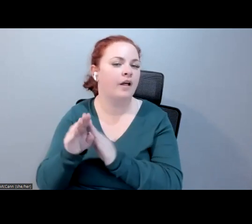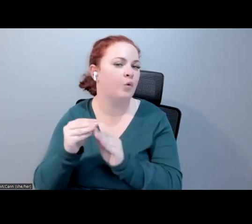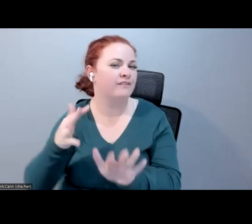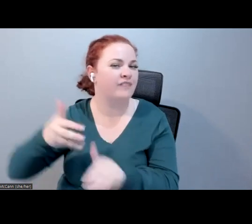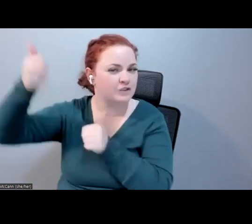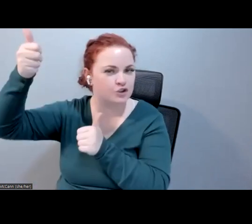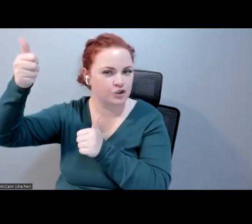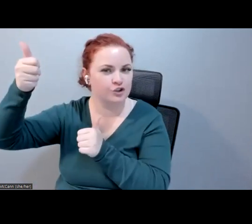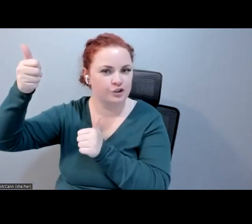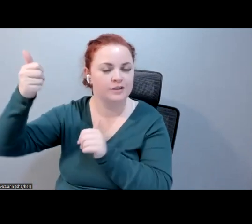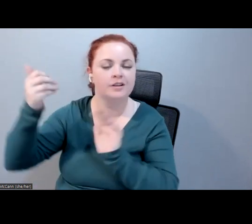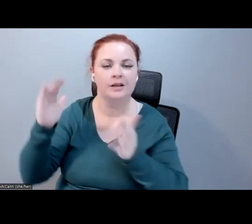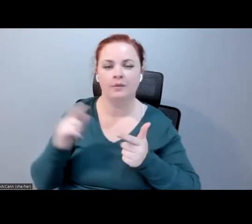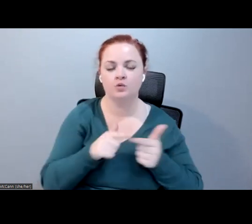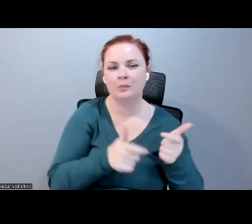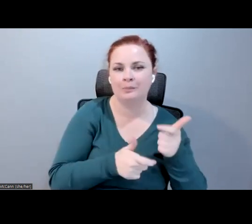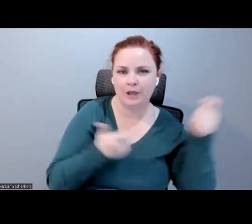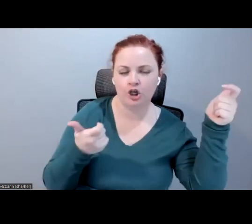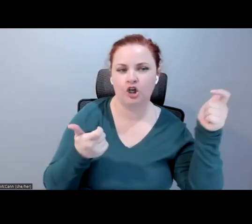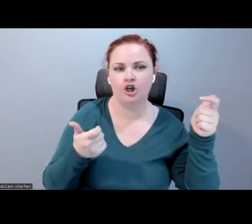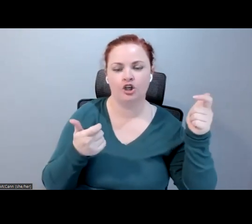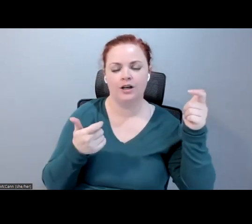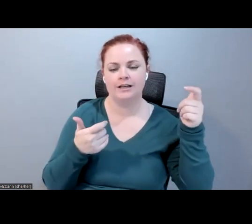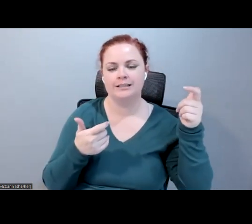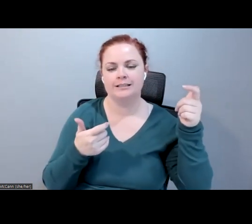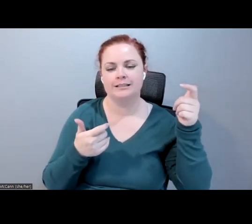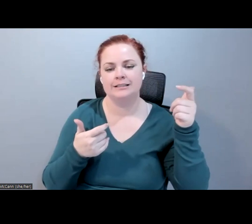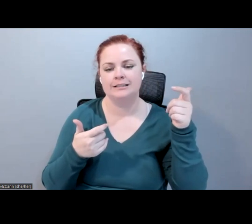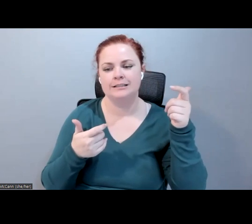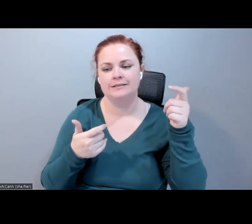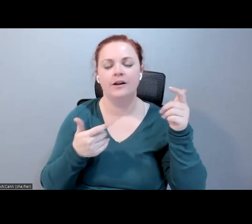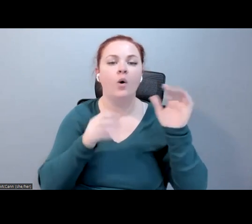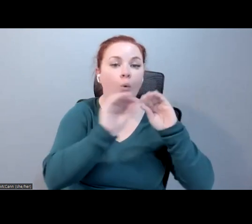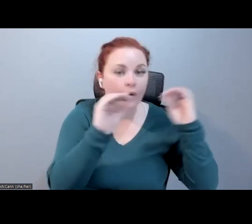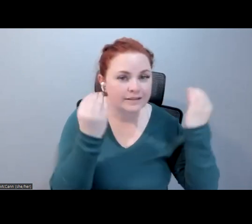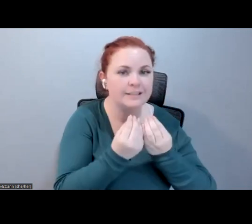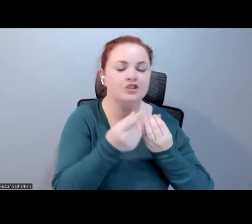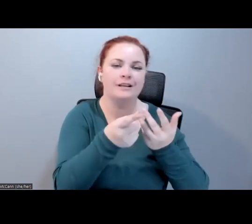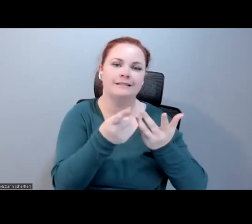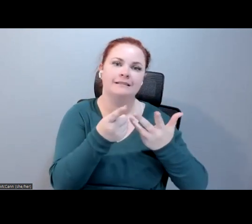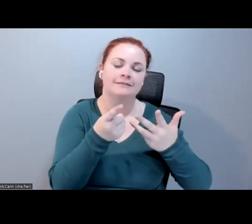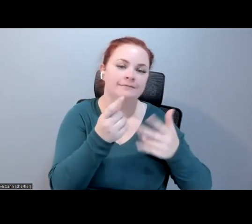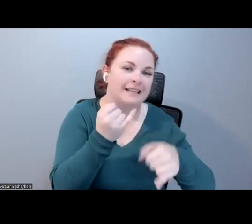bigger organizational institution kind of level